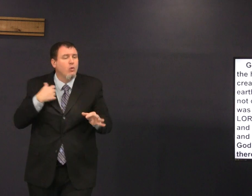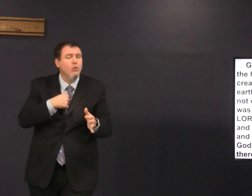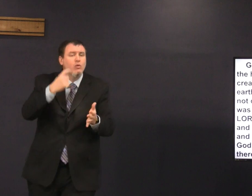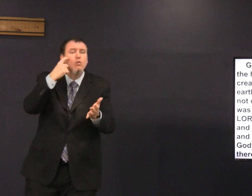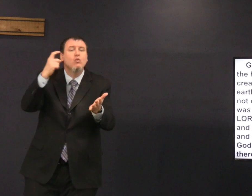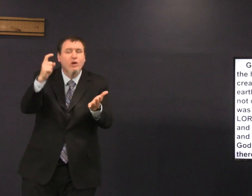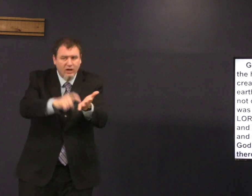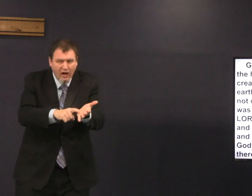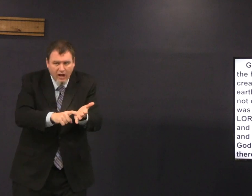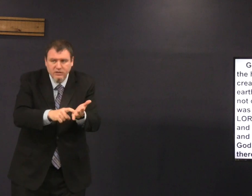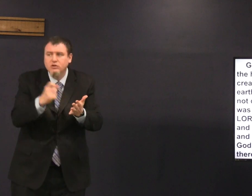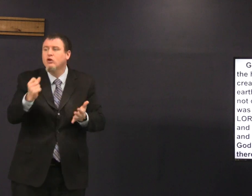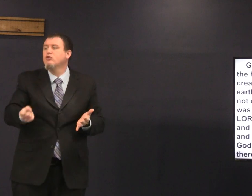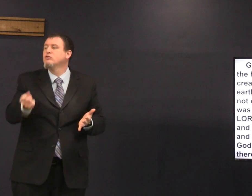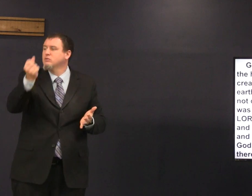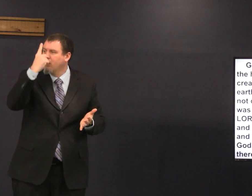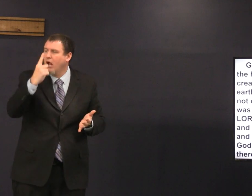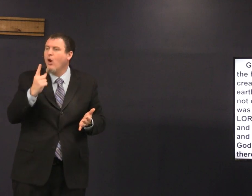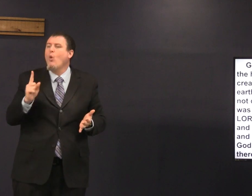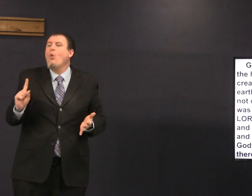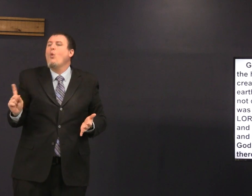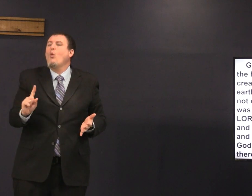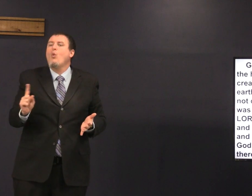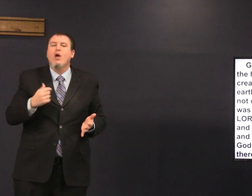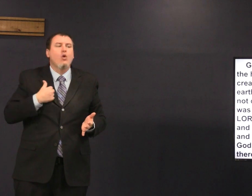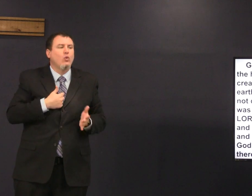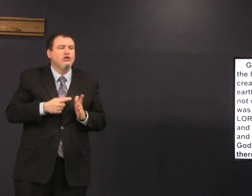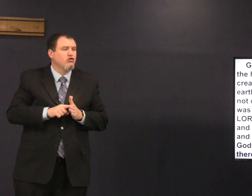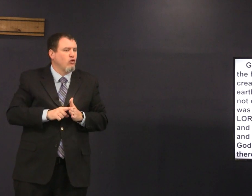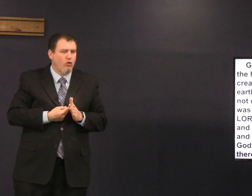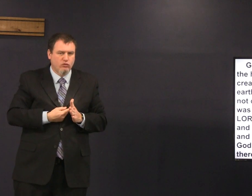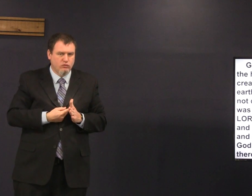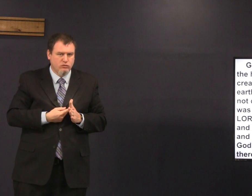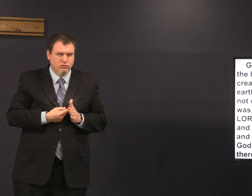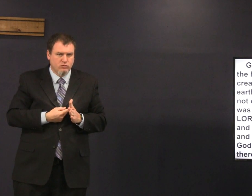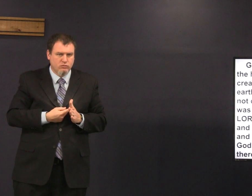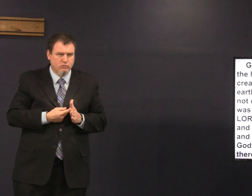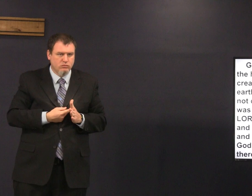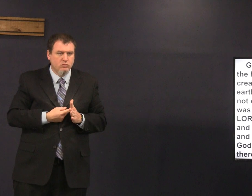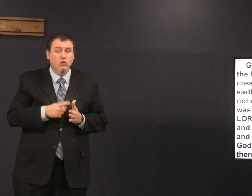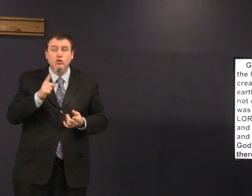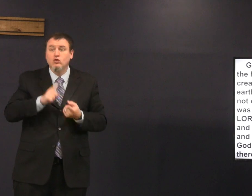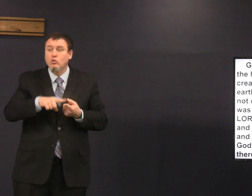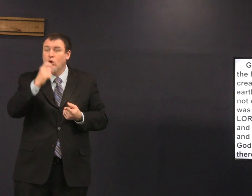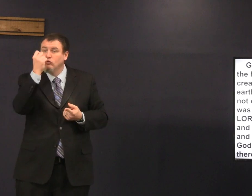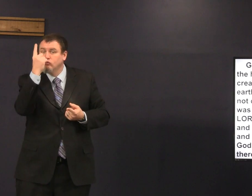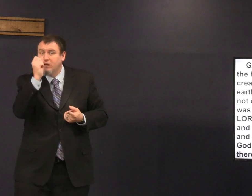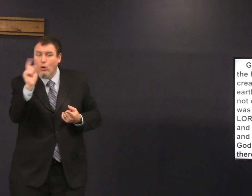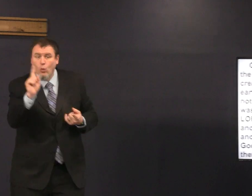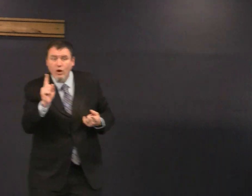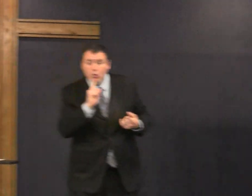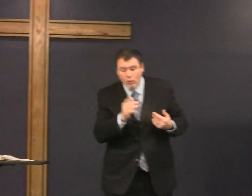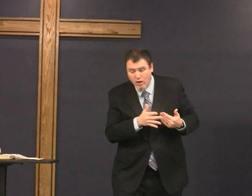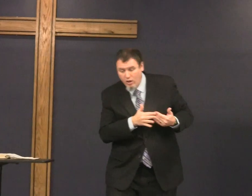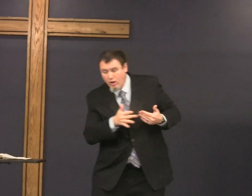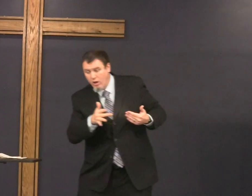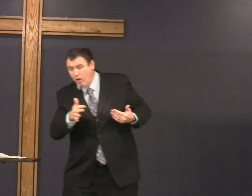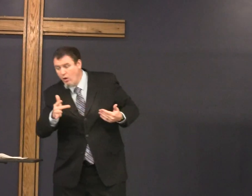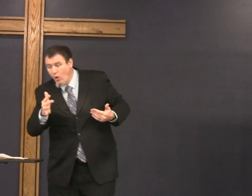so it's important that we recognize and understand where we begin to understand